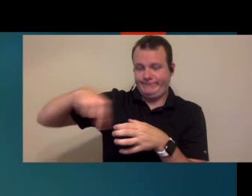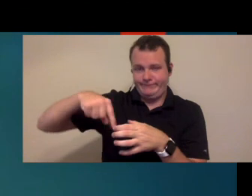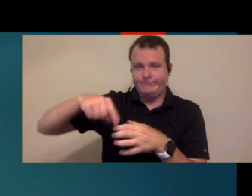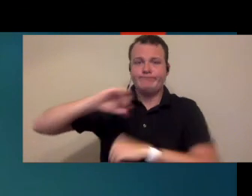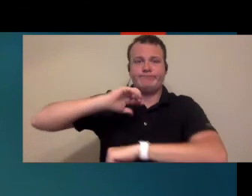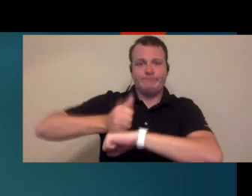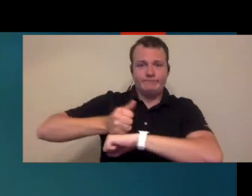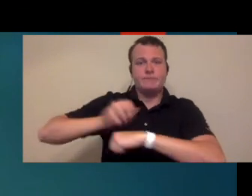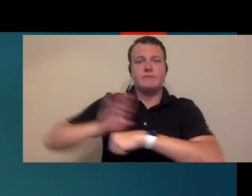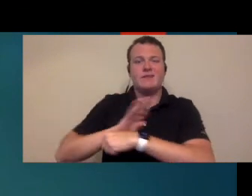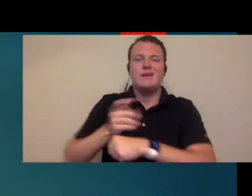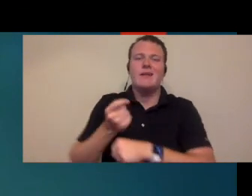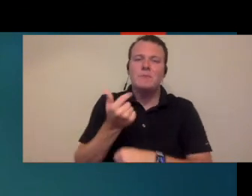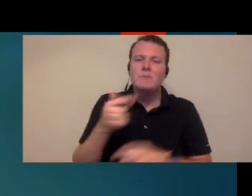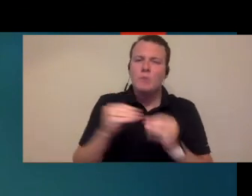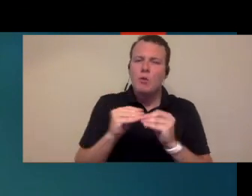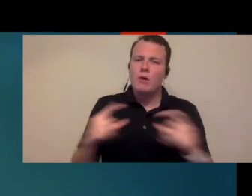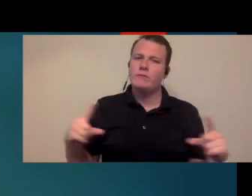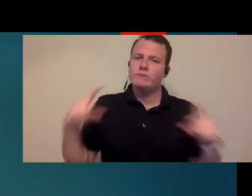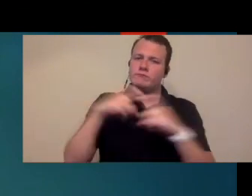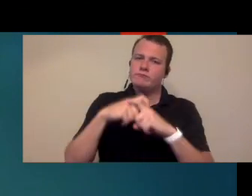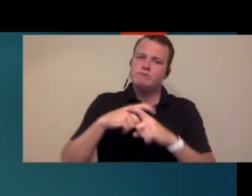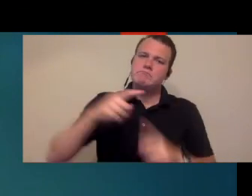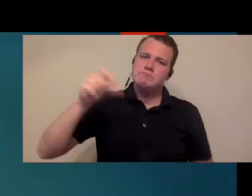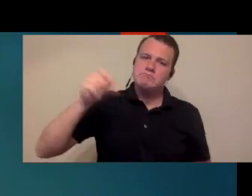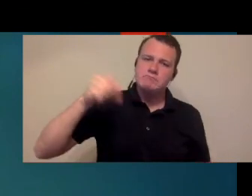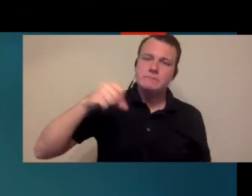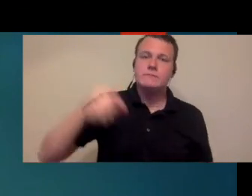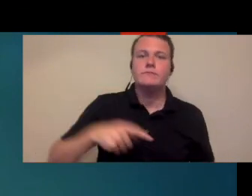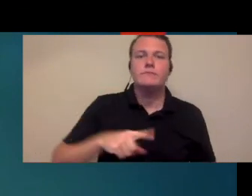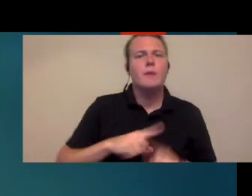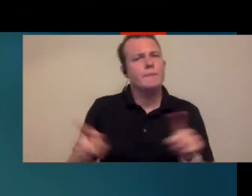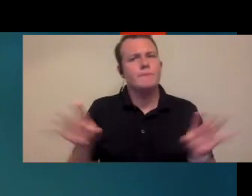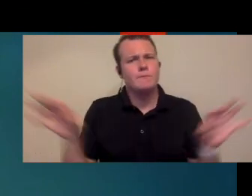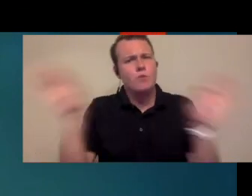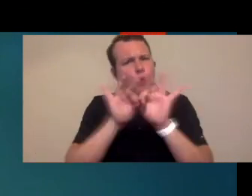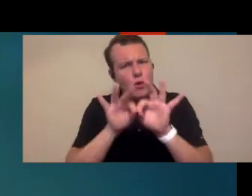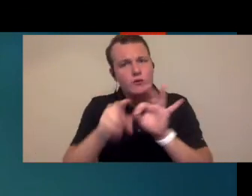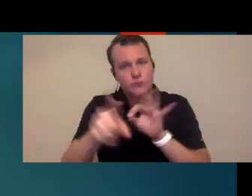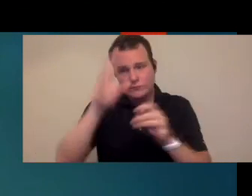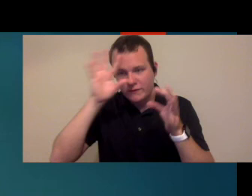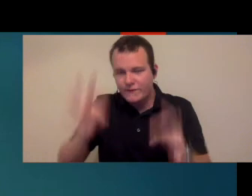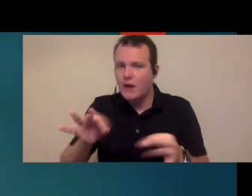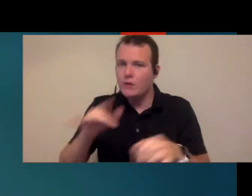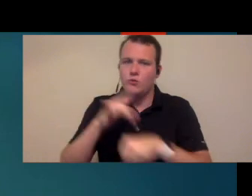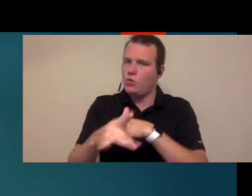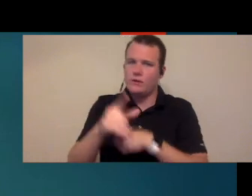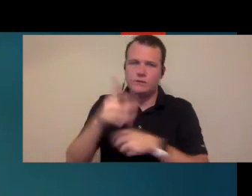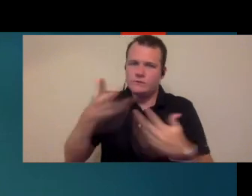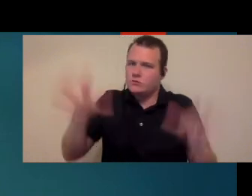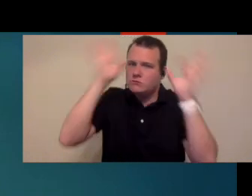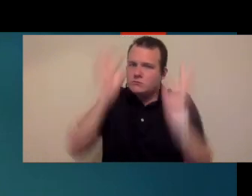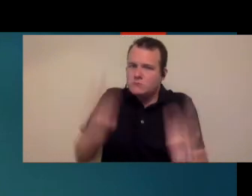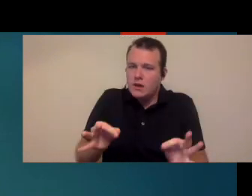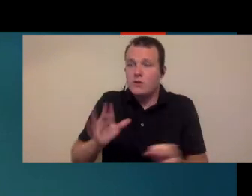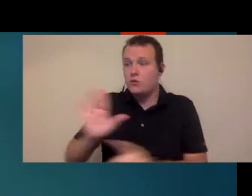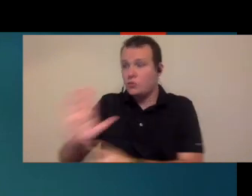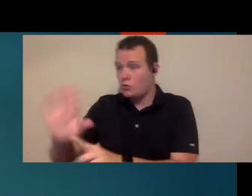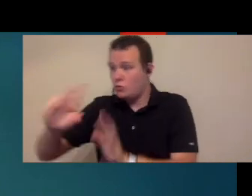little bit more complicated I think and how you're going to set this up but it's going to be important to define early on does everybody have the same roles and